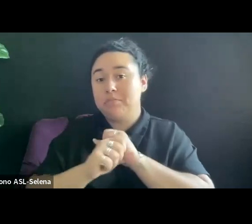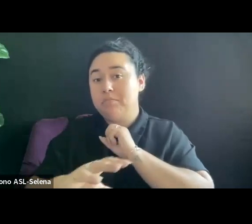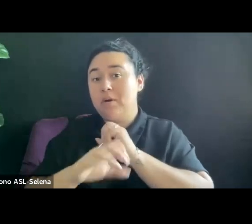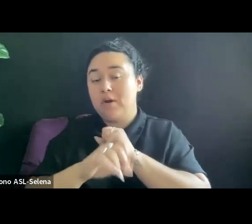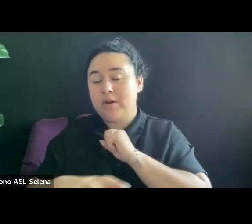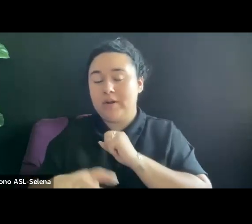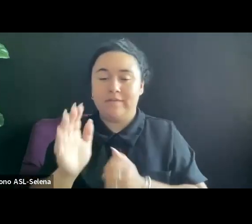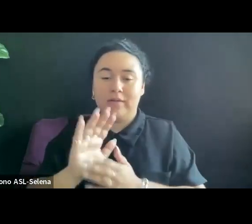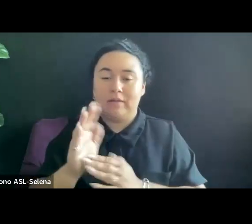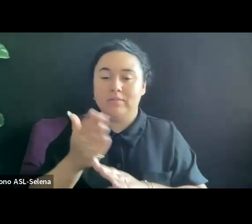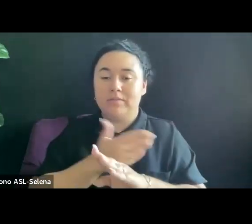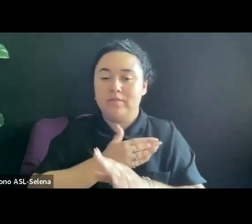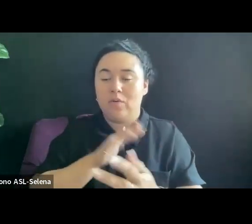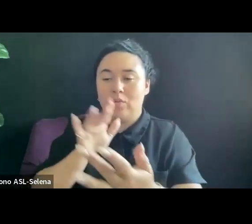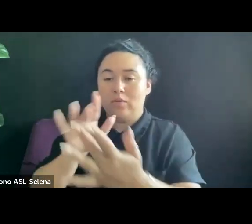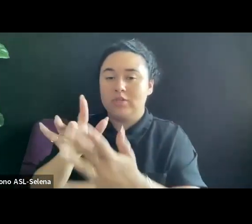DISTRIBUTORS SUCH AS THROUGH WORKSHOPS.